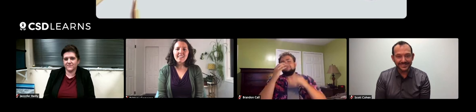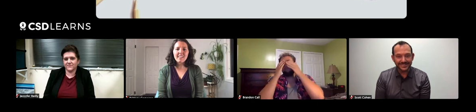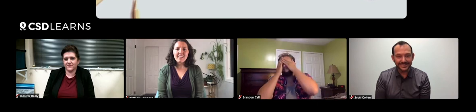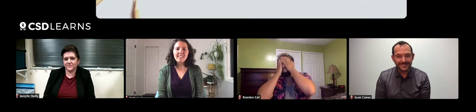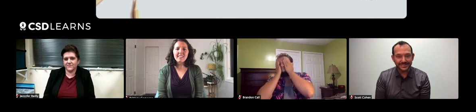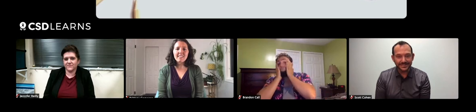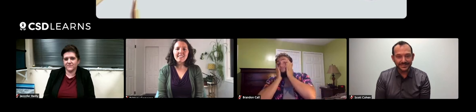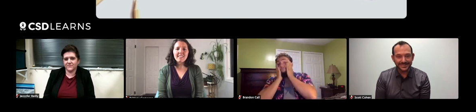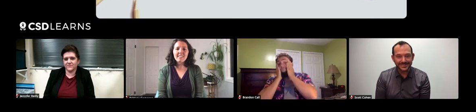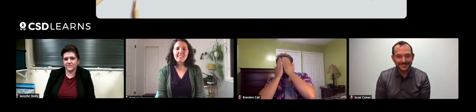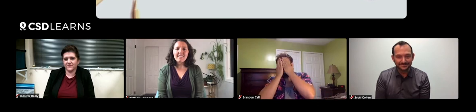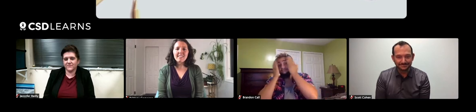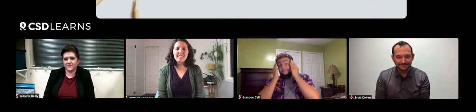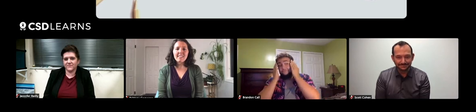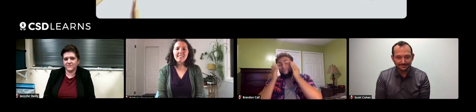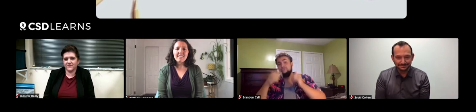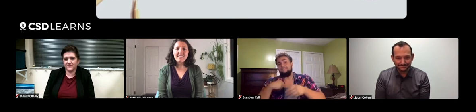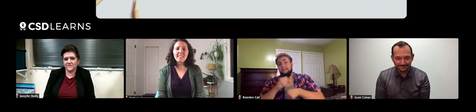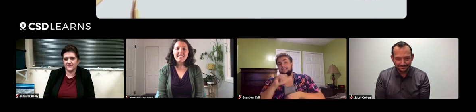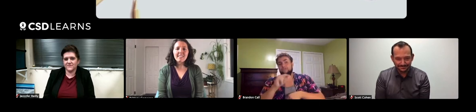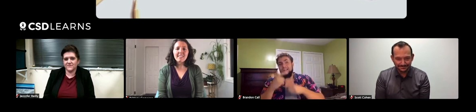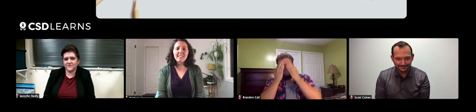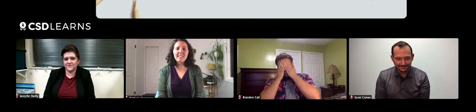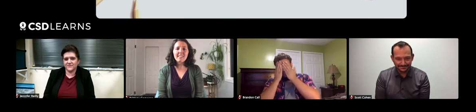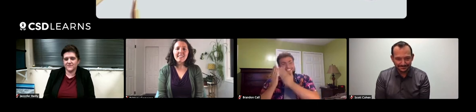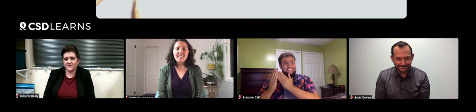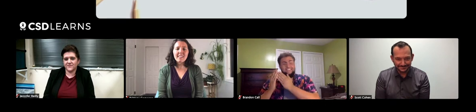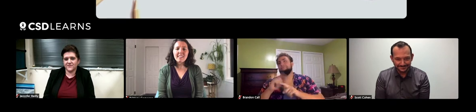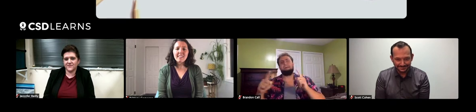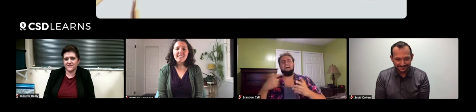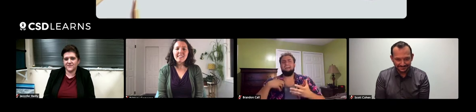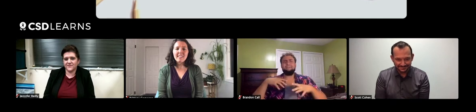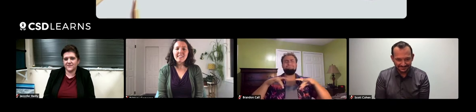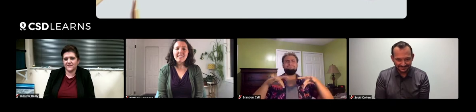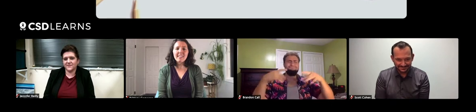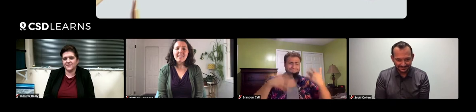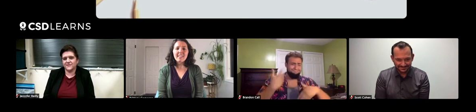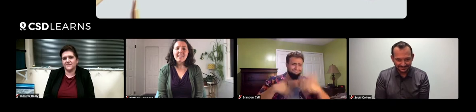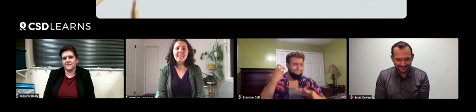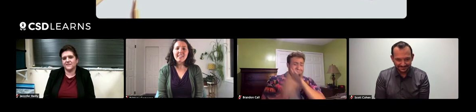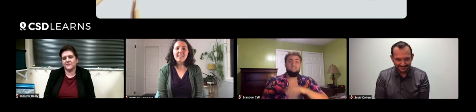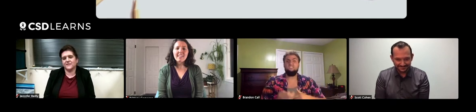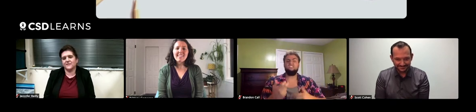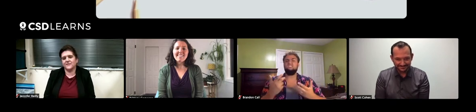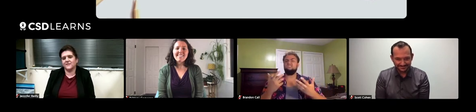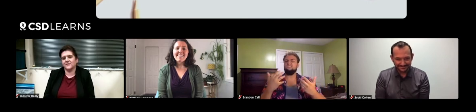so much so that when my mom covers up her eyes and thinks, "I should've gotten him a dog!" But I ran with it. And it was my life.